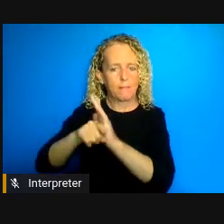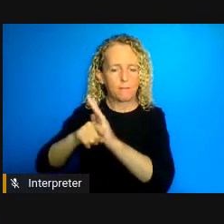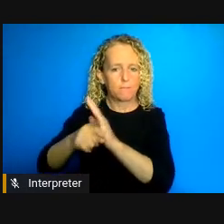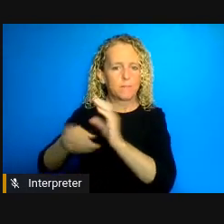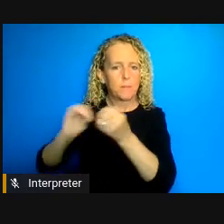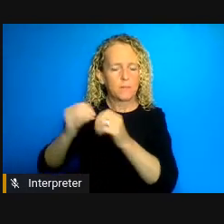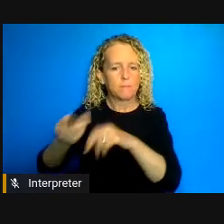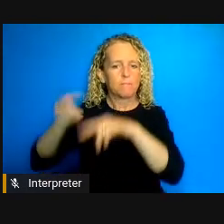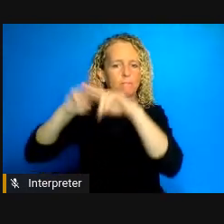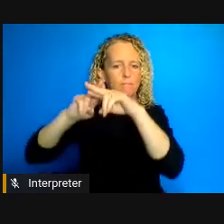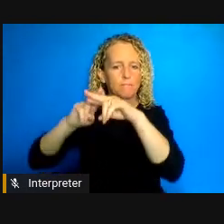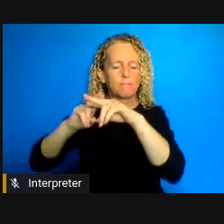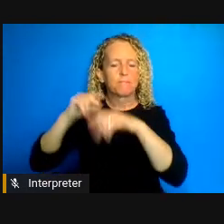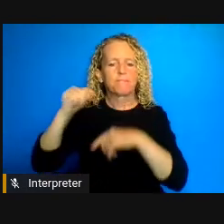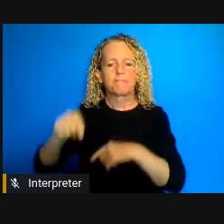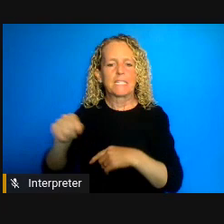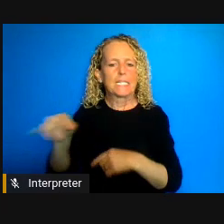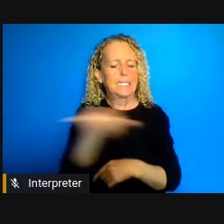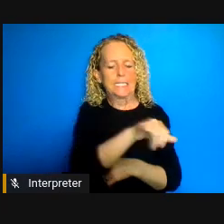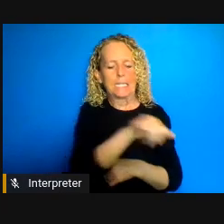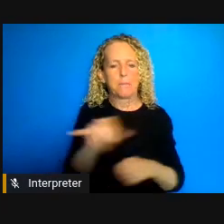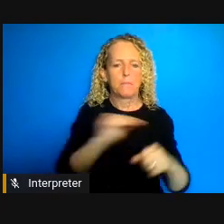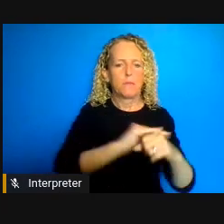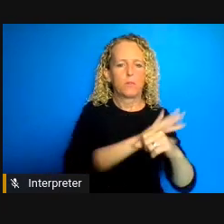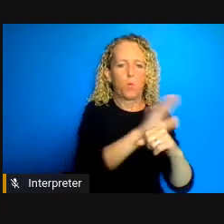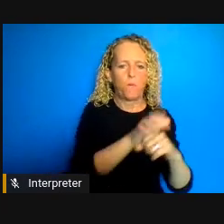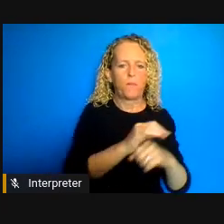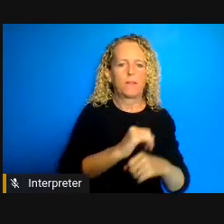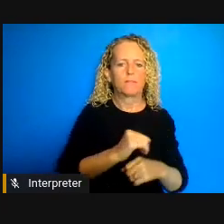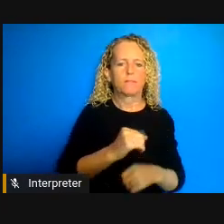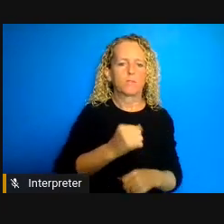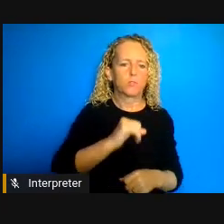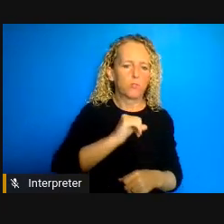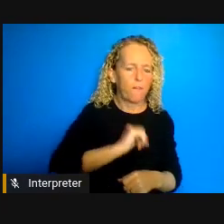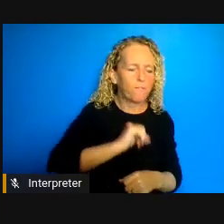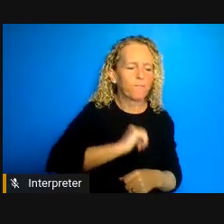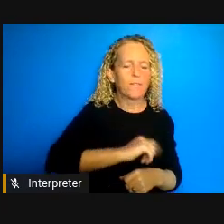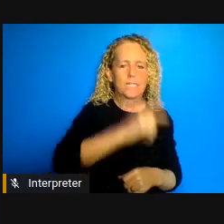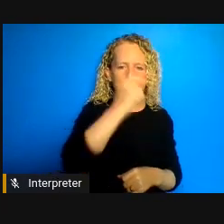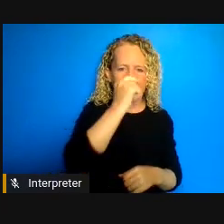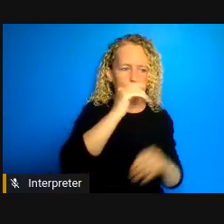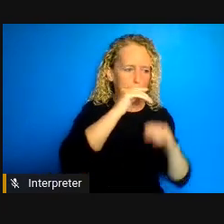by droplets and H1N1 hit Canada in two ways